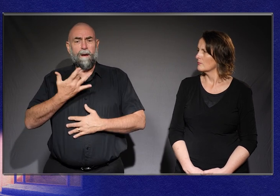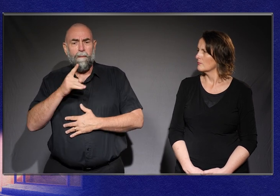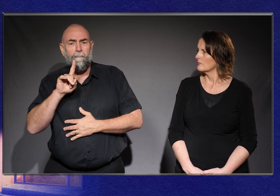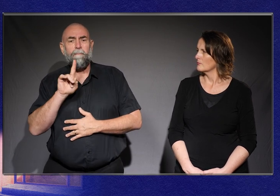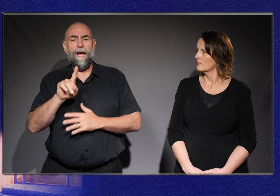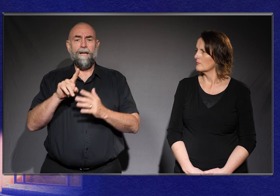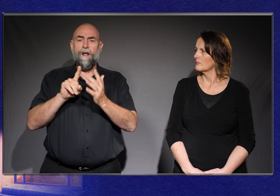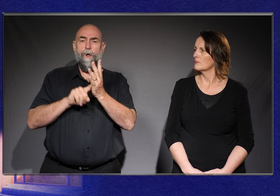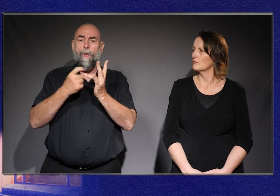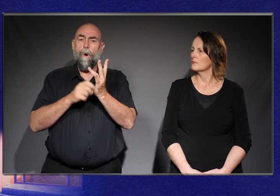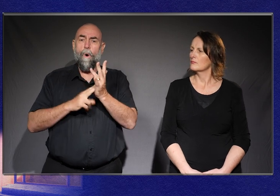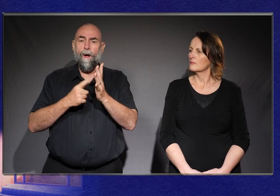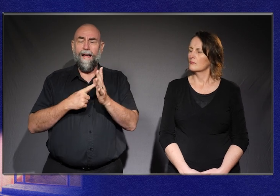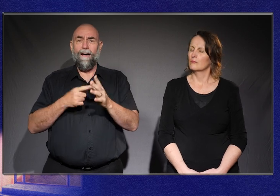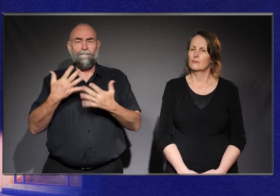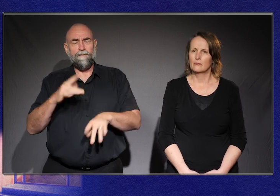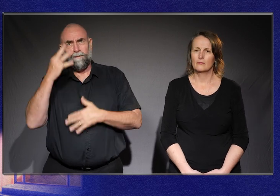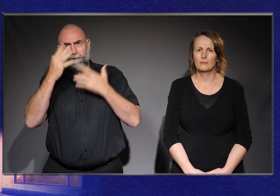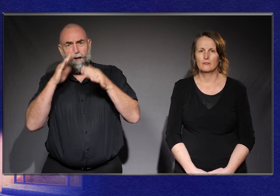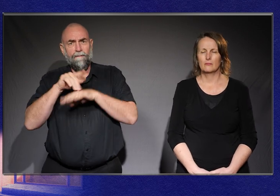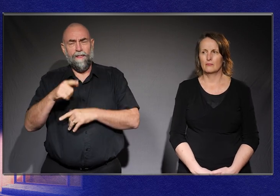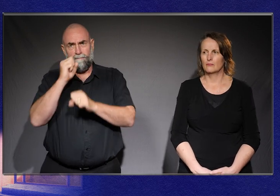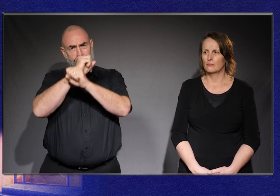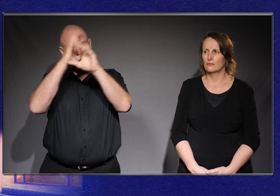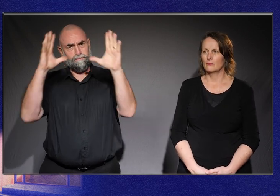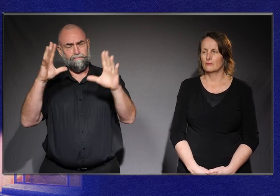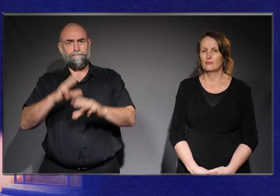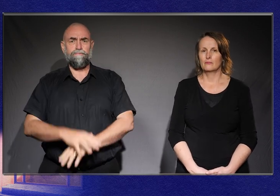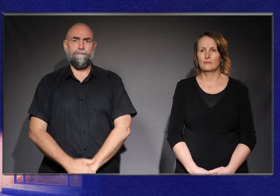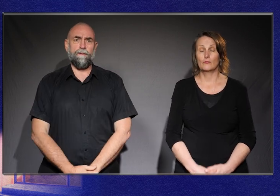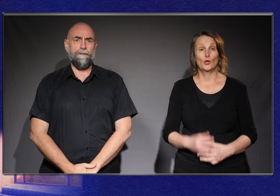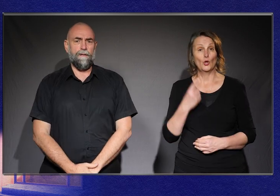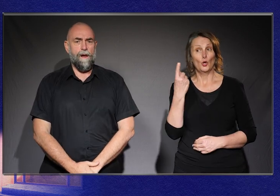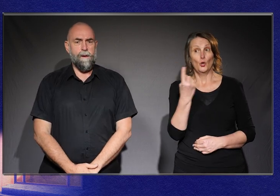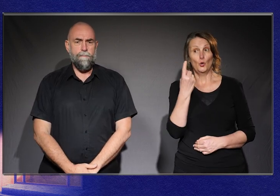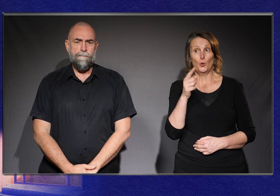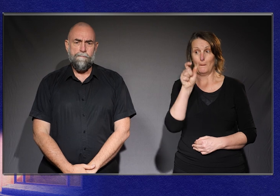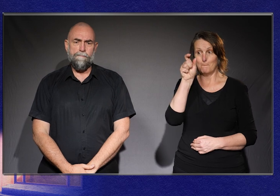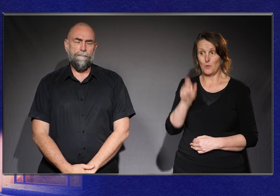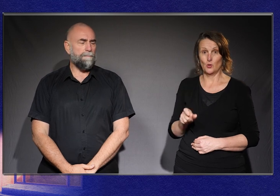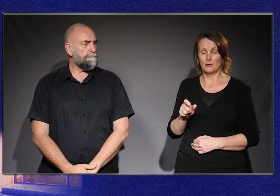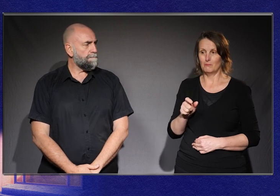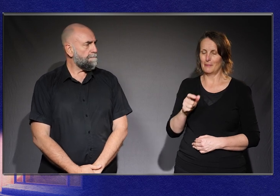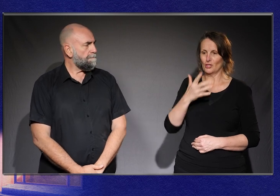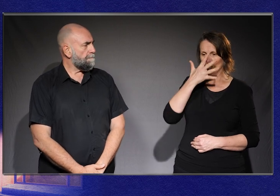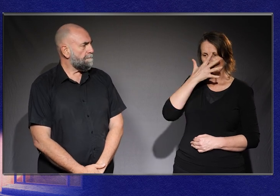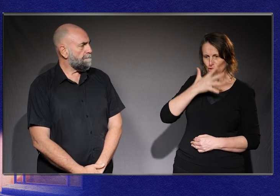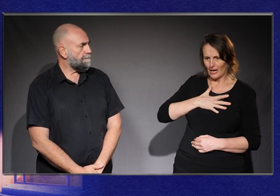And so, every person who experiences that brings a gift to us, which is often the silenced